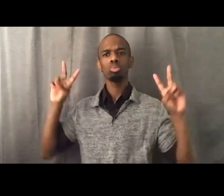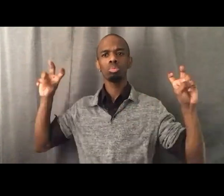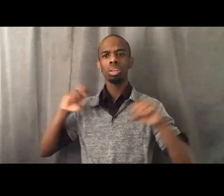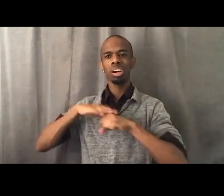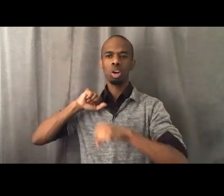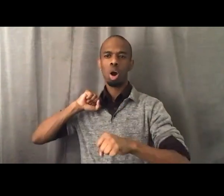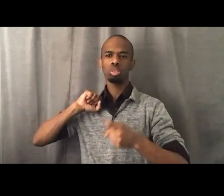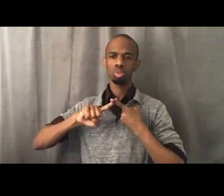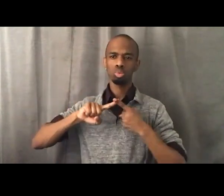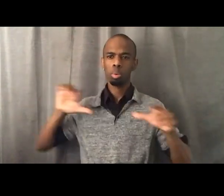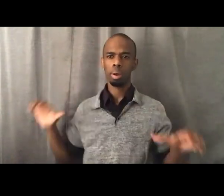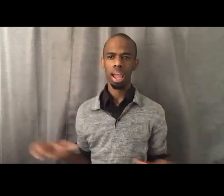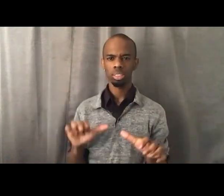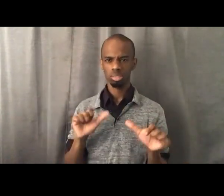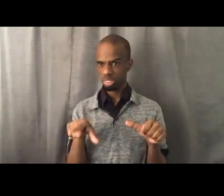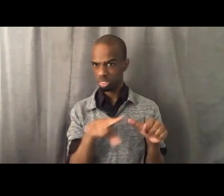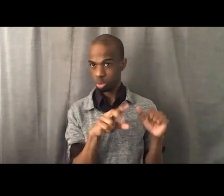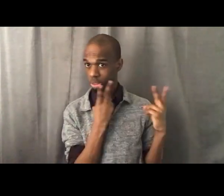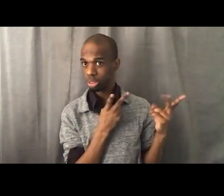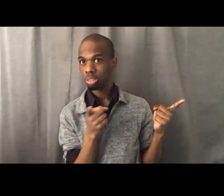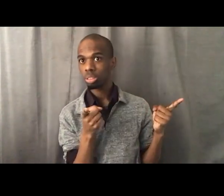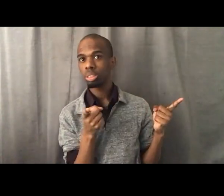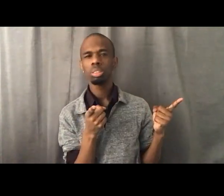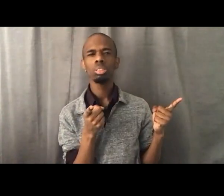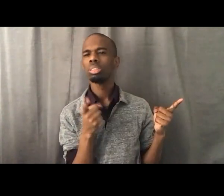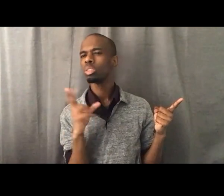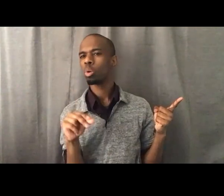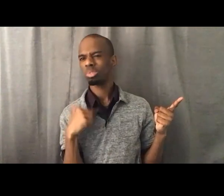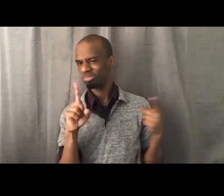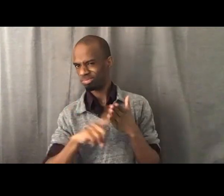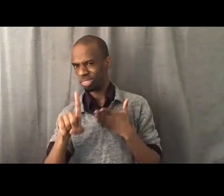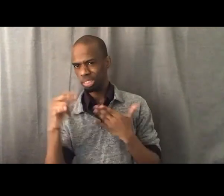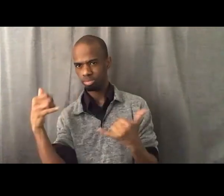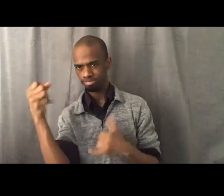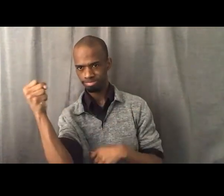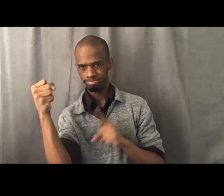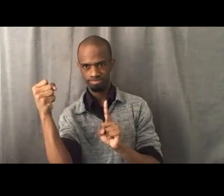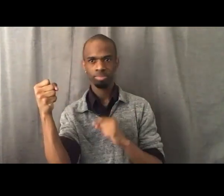Can y'all see this? No, I'm doing it again. Sharing for myself and not sharing for you.